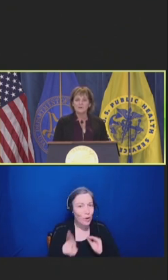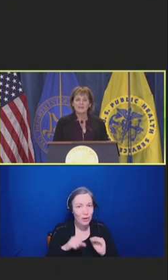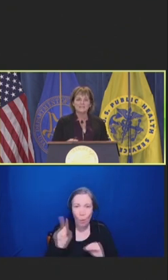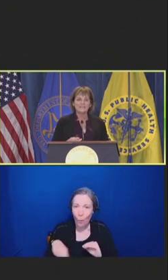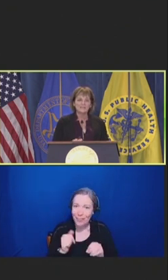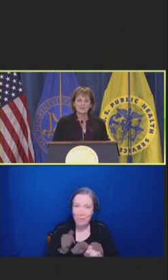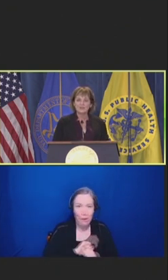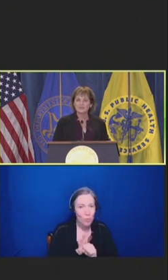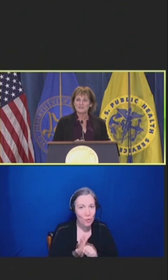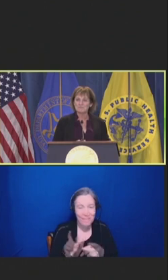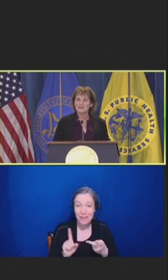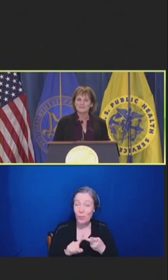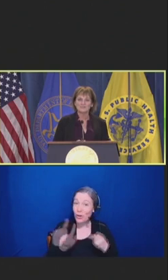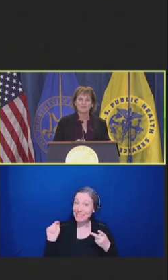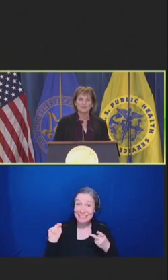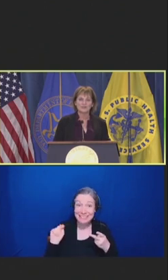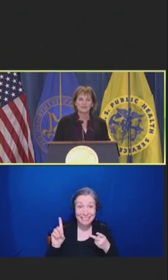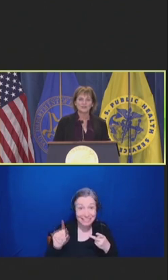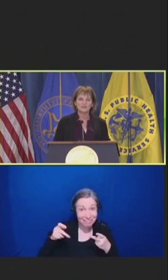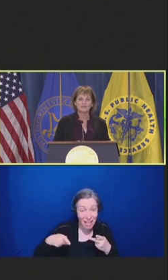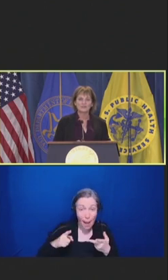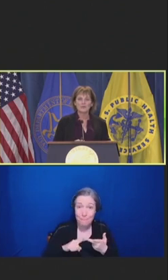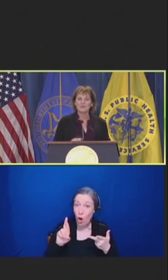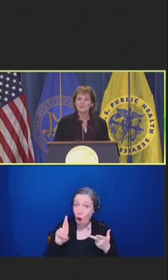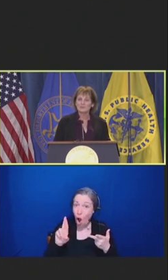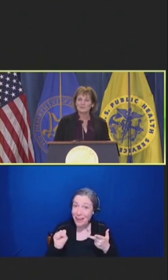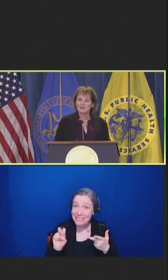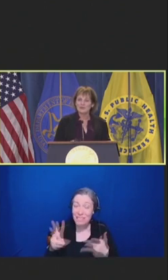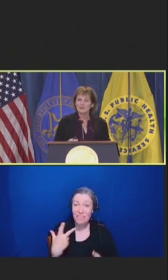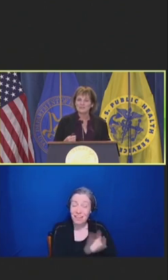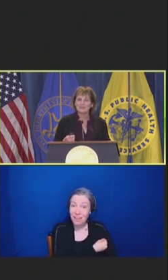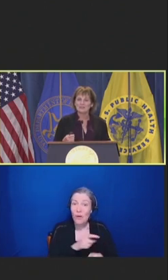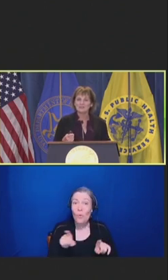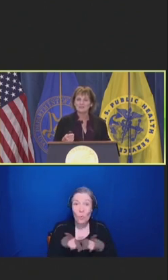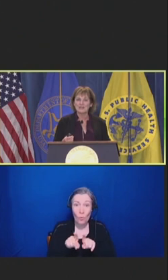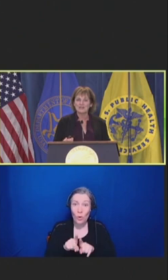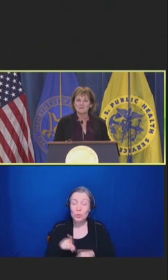But as an internist practicing for 30 years, we're also talking about taking their diuretic